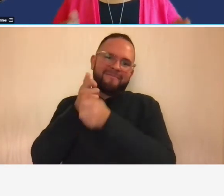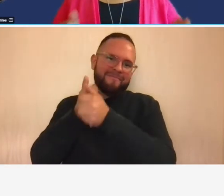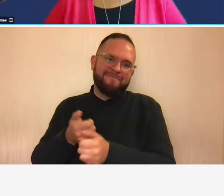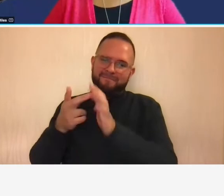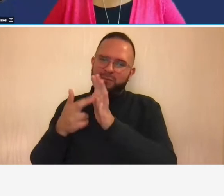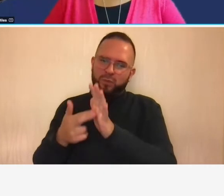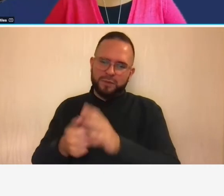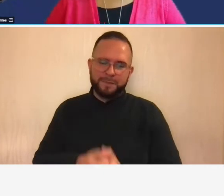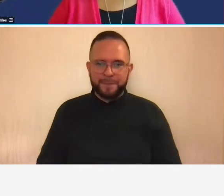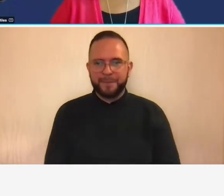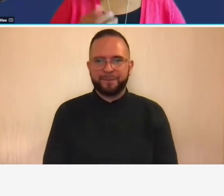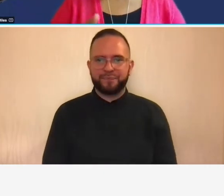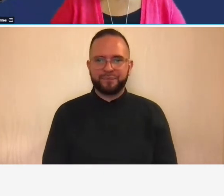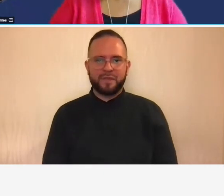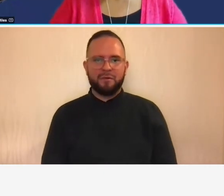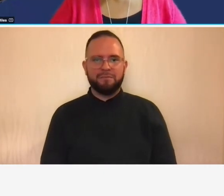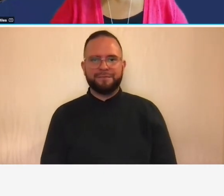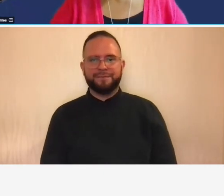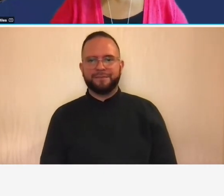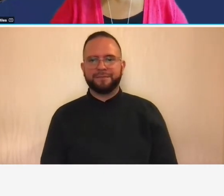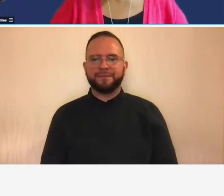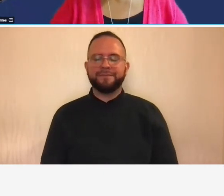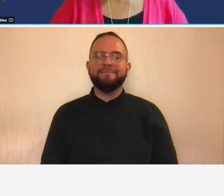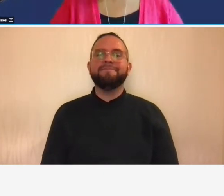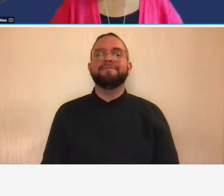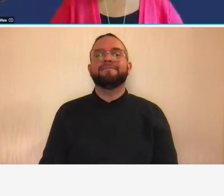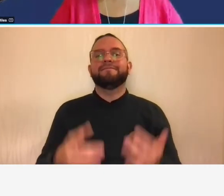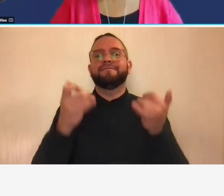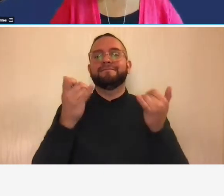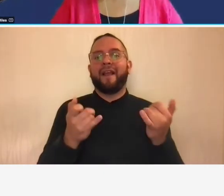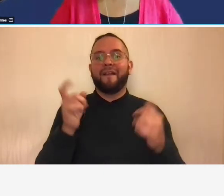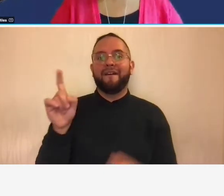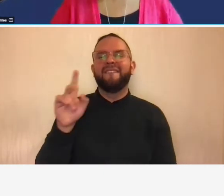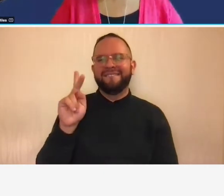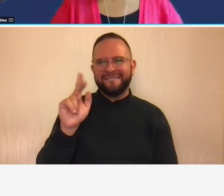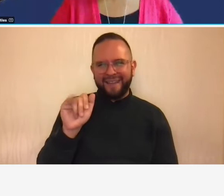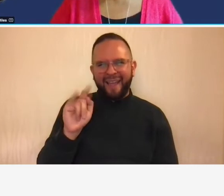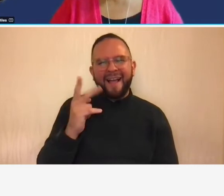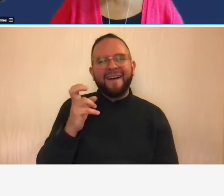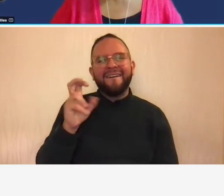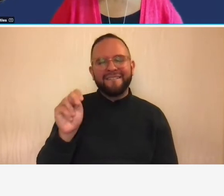in um catherine comes across this all the time when we start investigating and asking for support